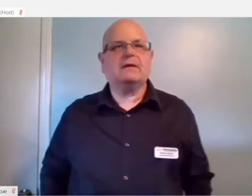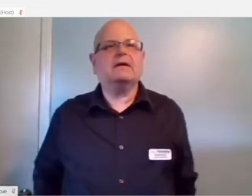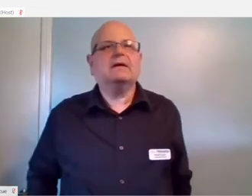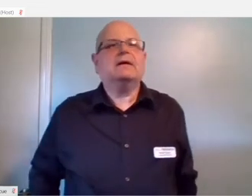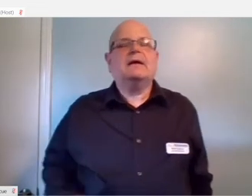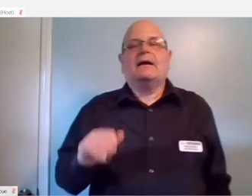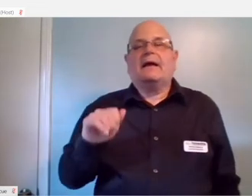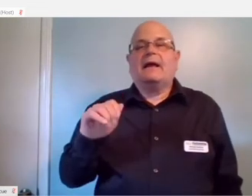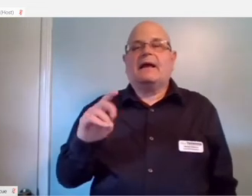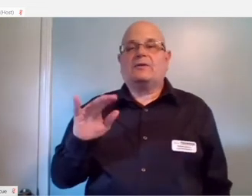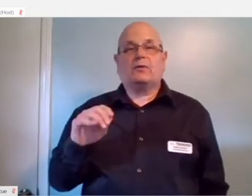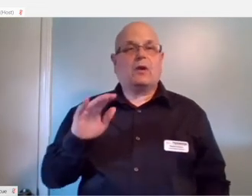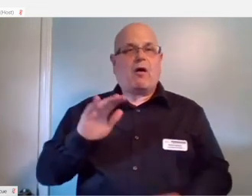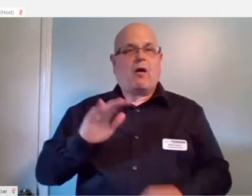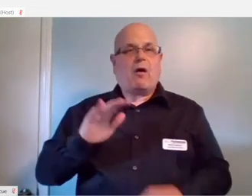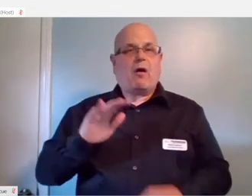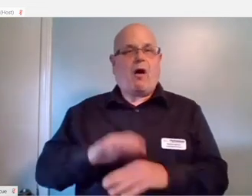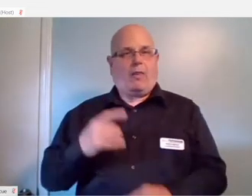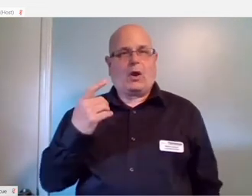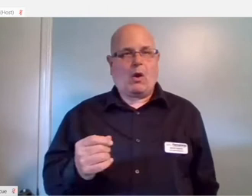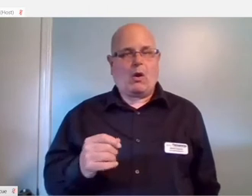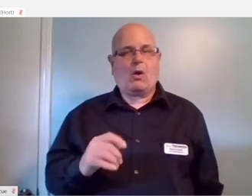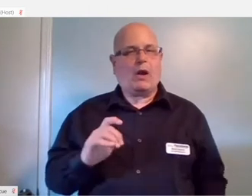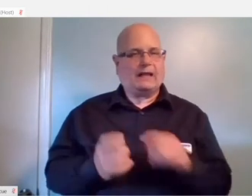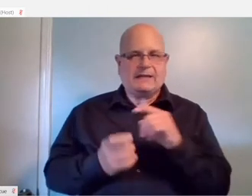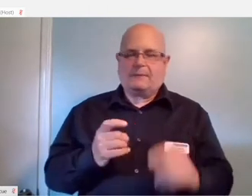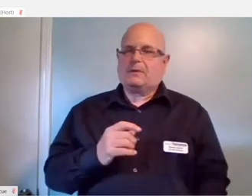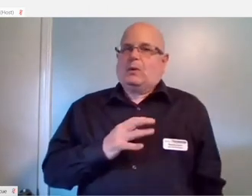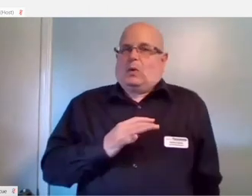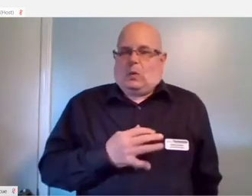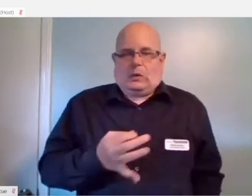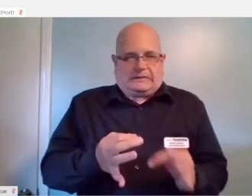Android on the go adapter. This is another really cool simple device.